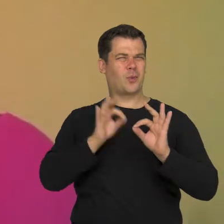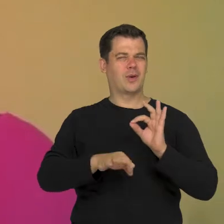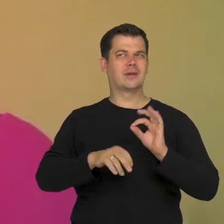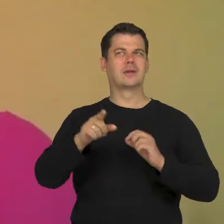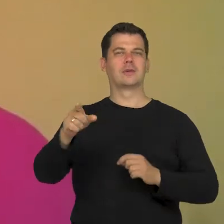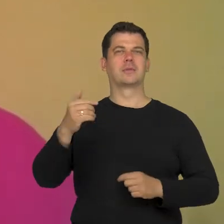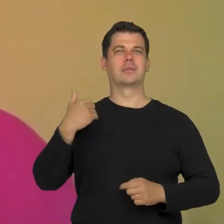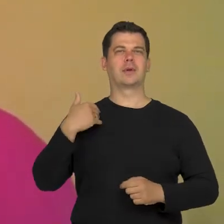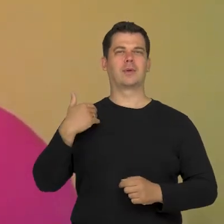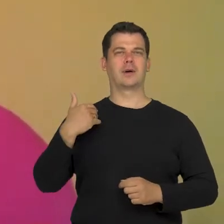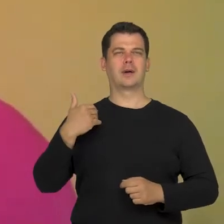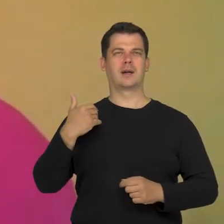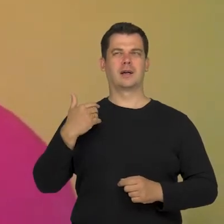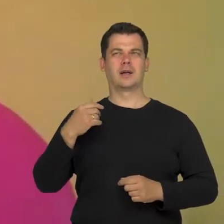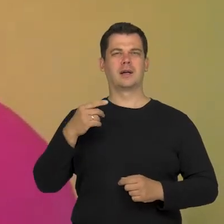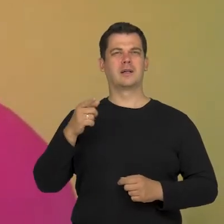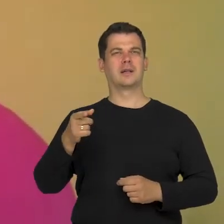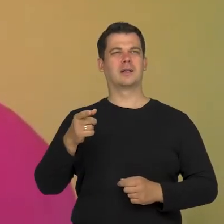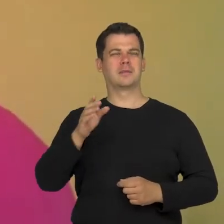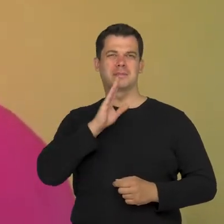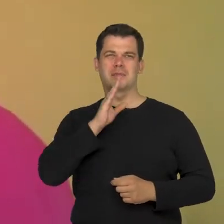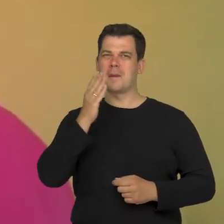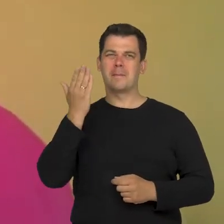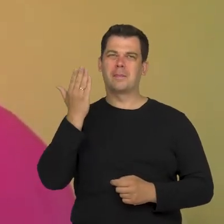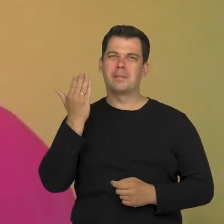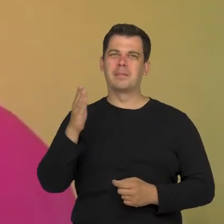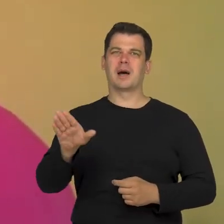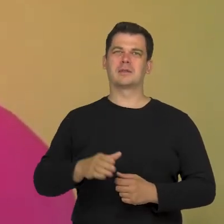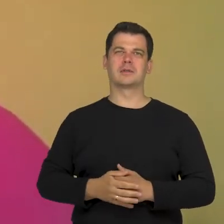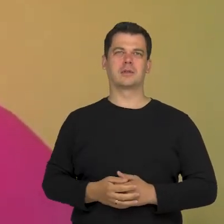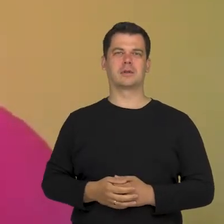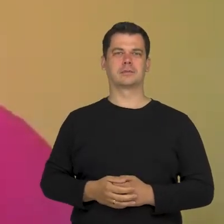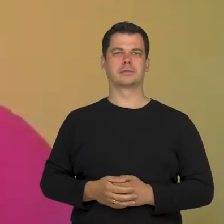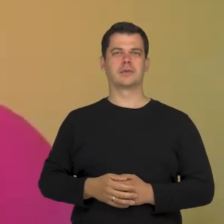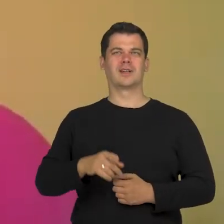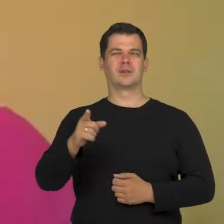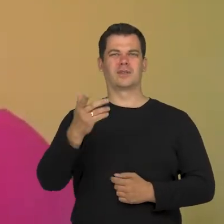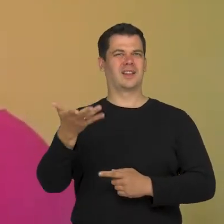it was a person with a severe disability,